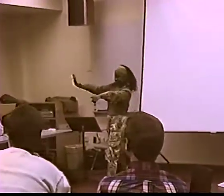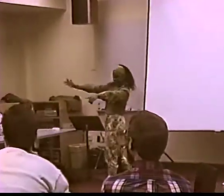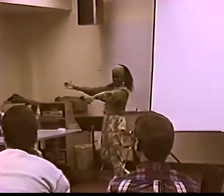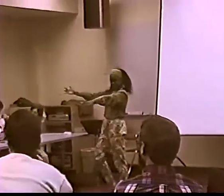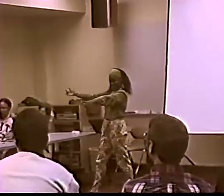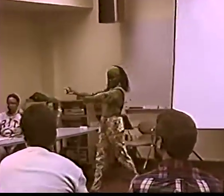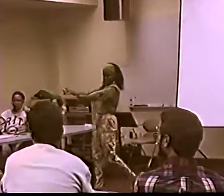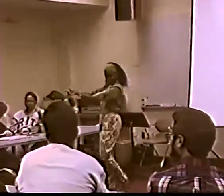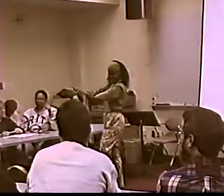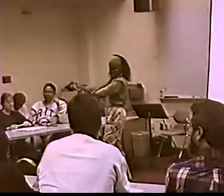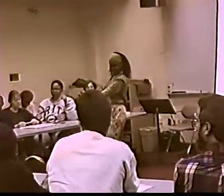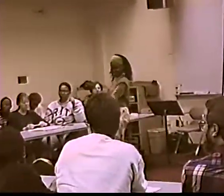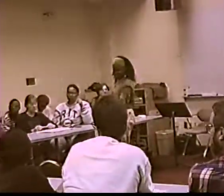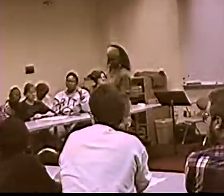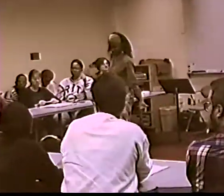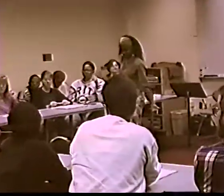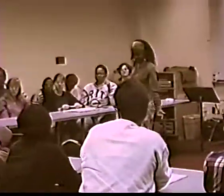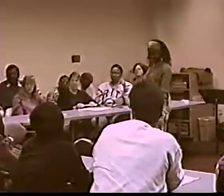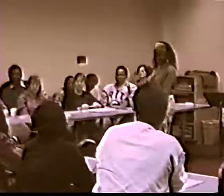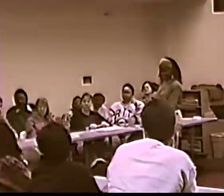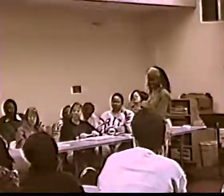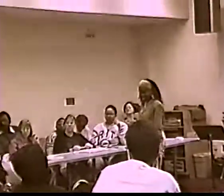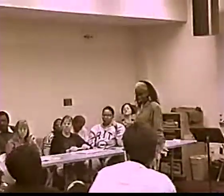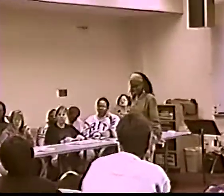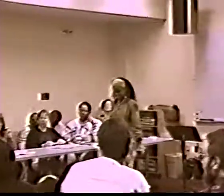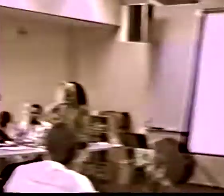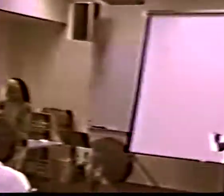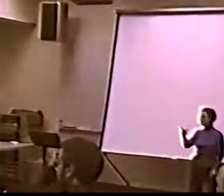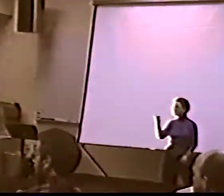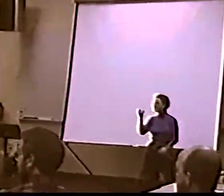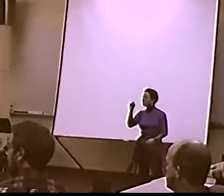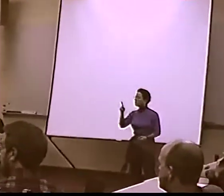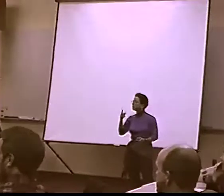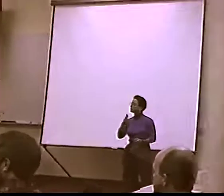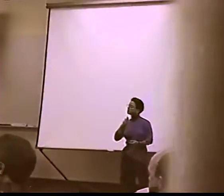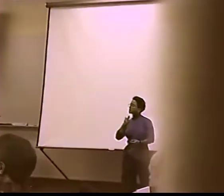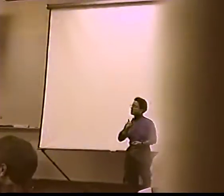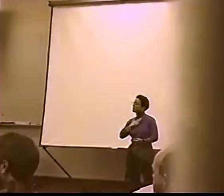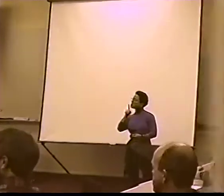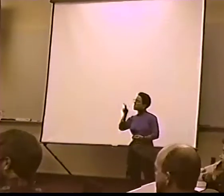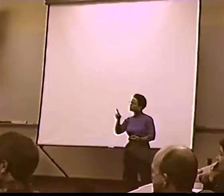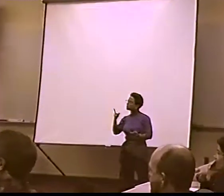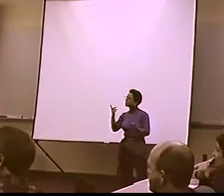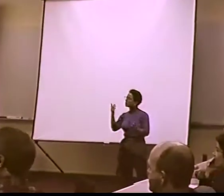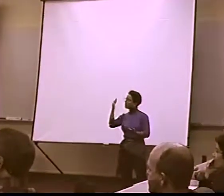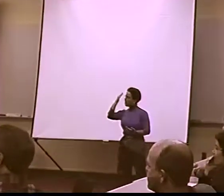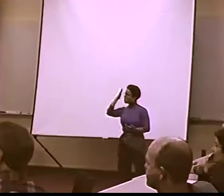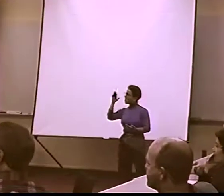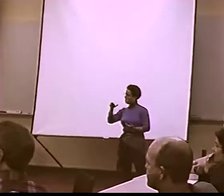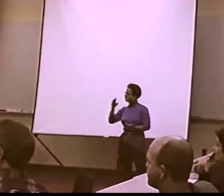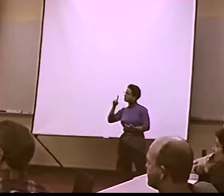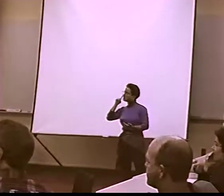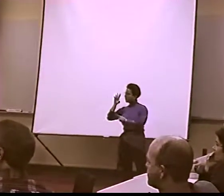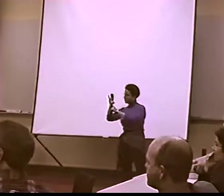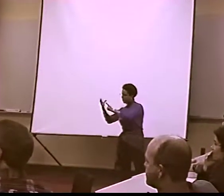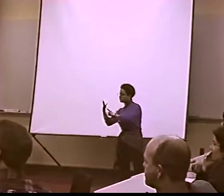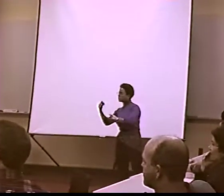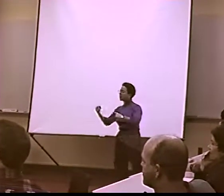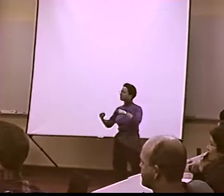AND I THINK THAT HAS ... TO BSL. WE NEED TO PULL THAT OUT OF OUR .